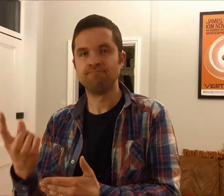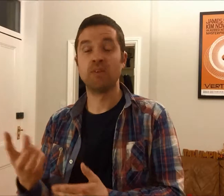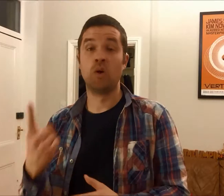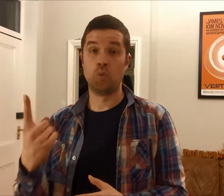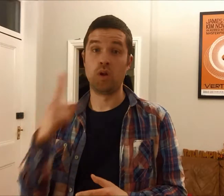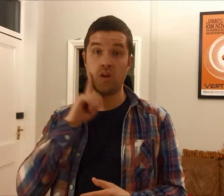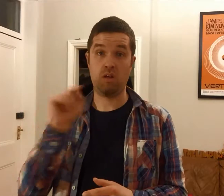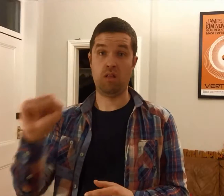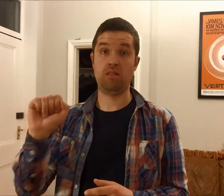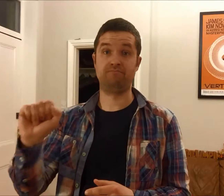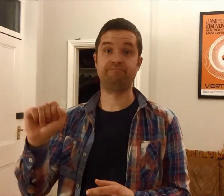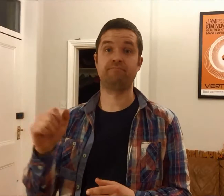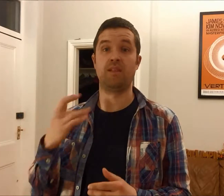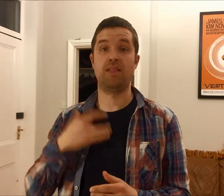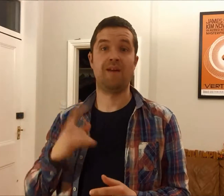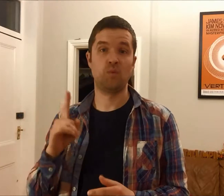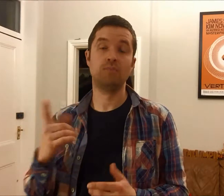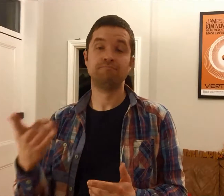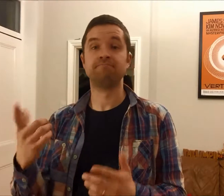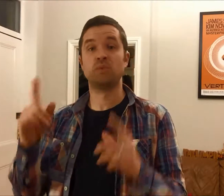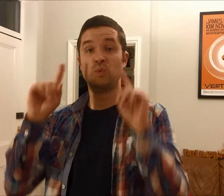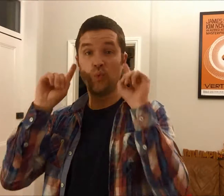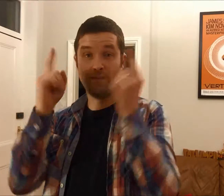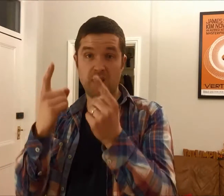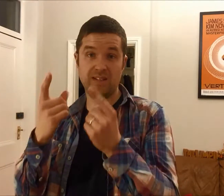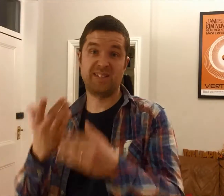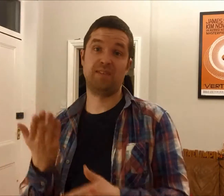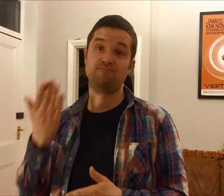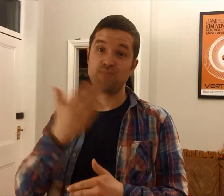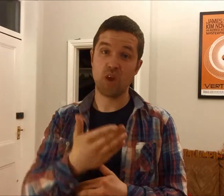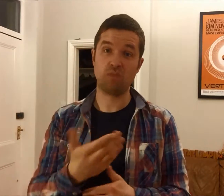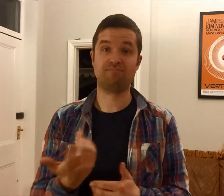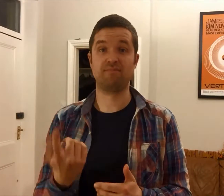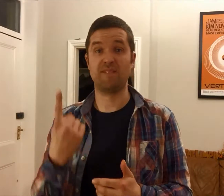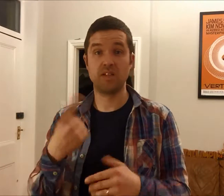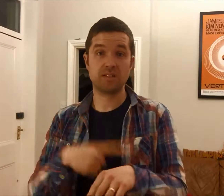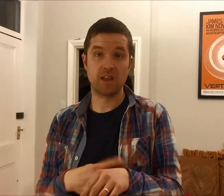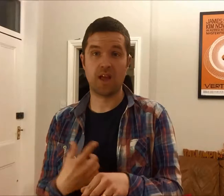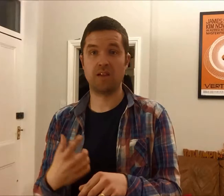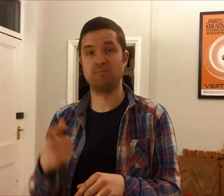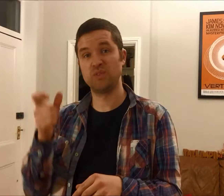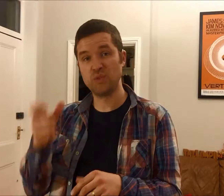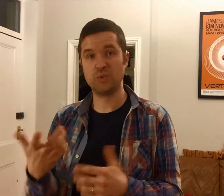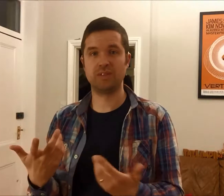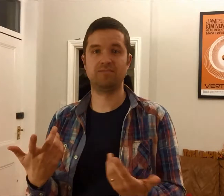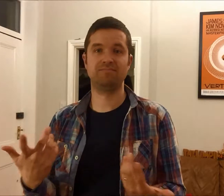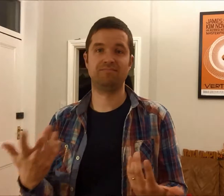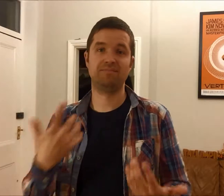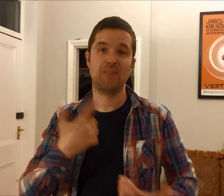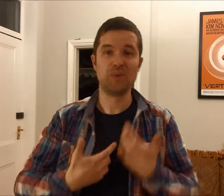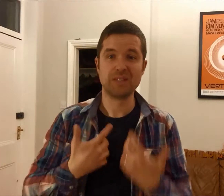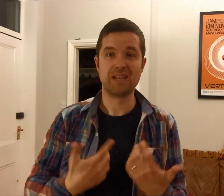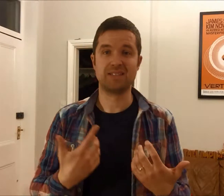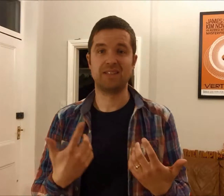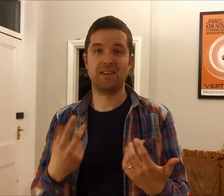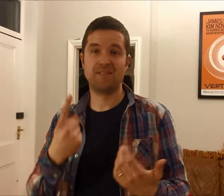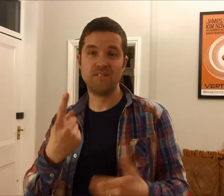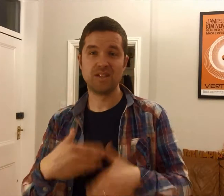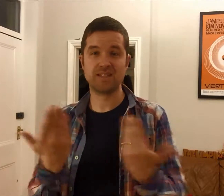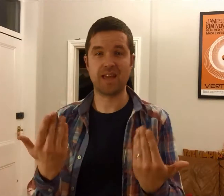and one of them, a girl, had just moved away to begin her new life at university, arriving on her first day